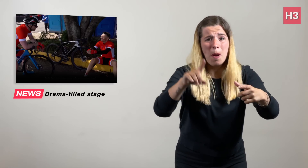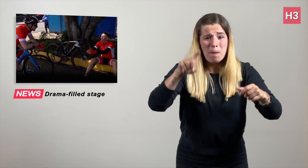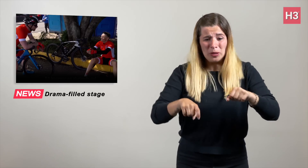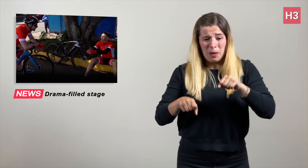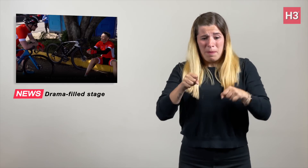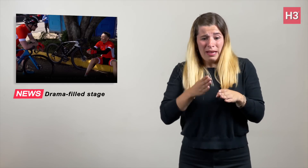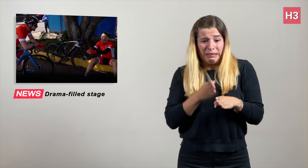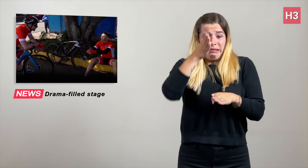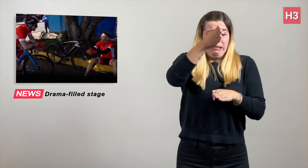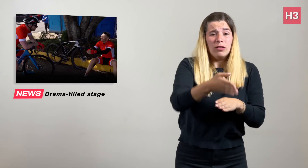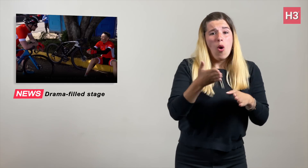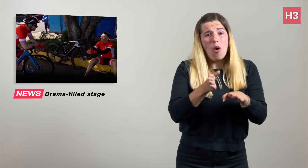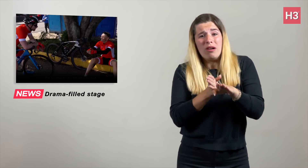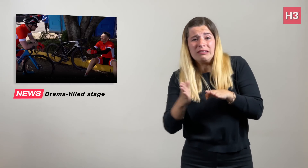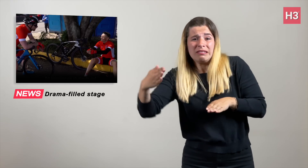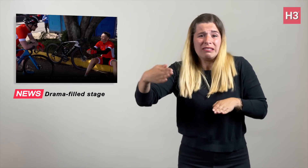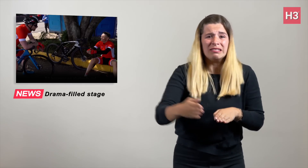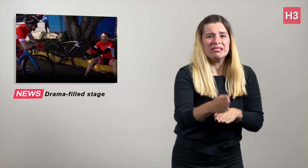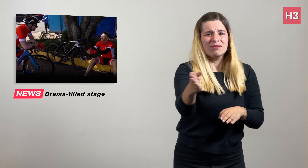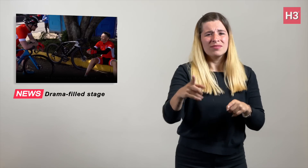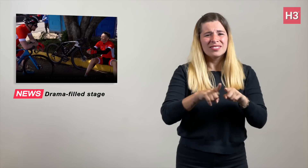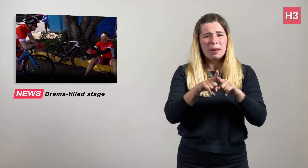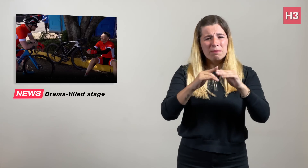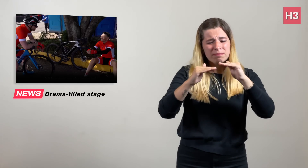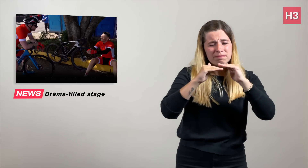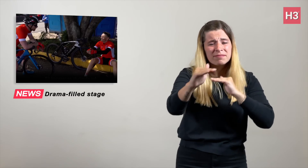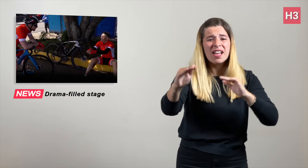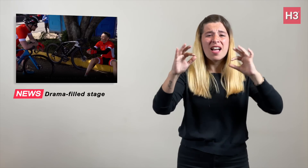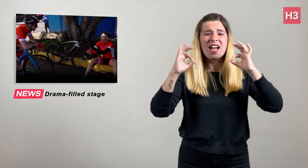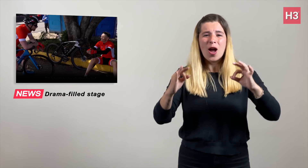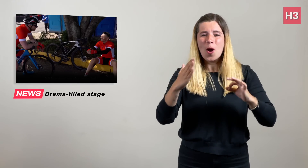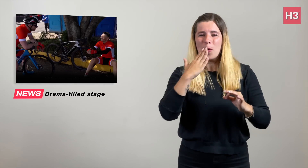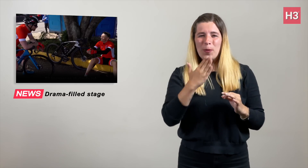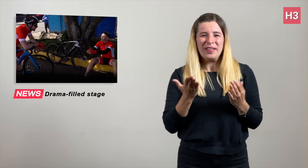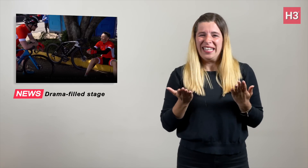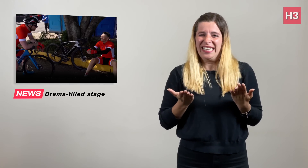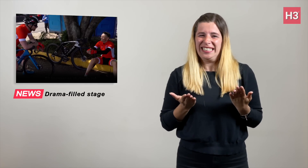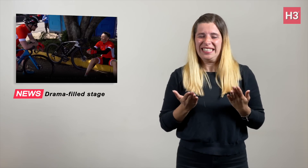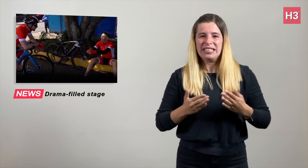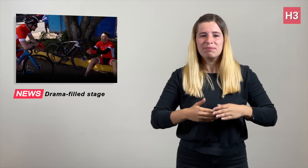steer around with their bicycles.